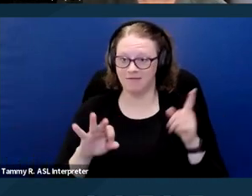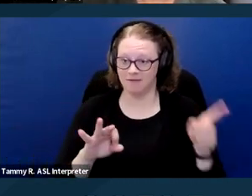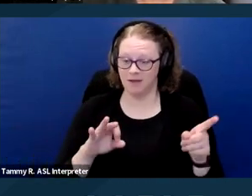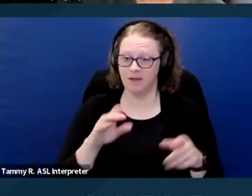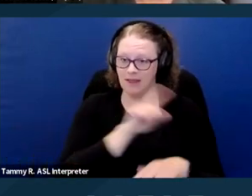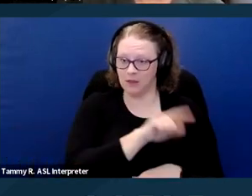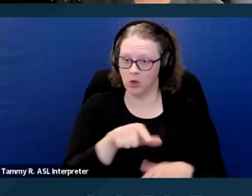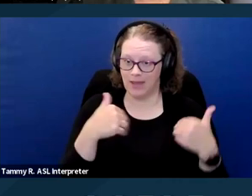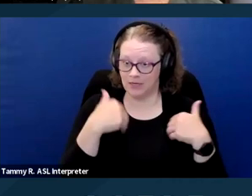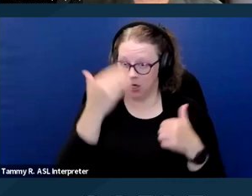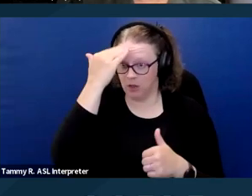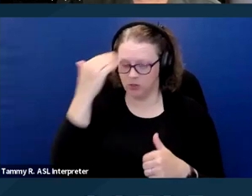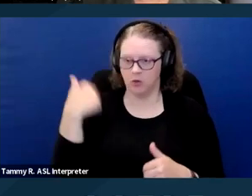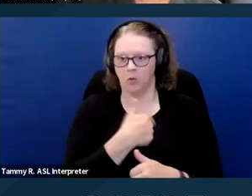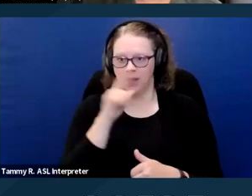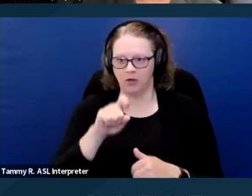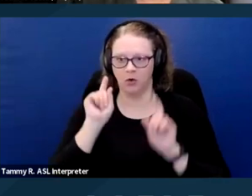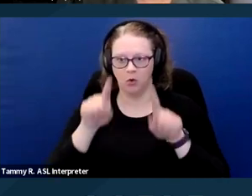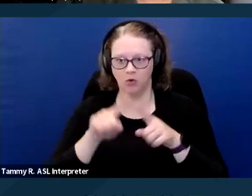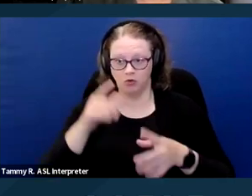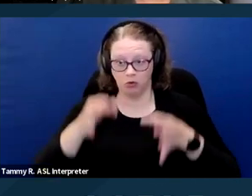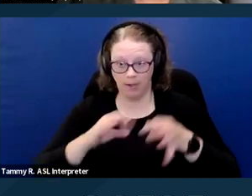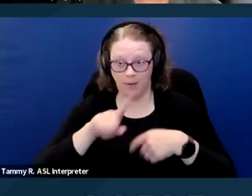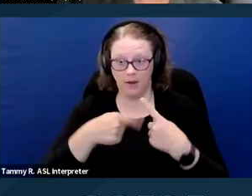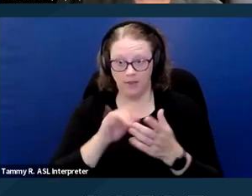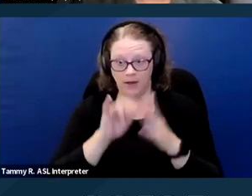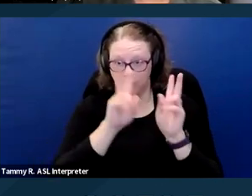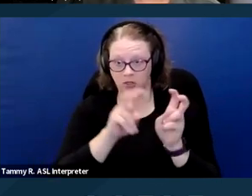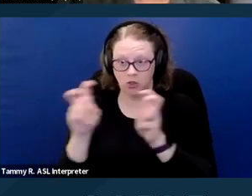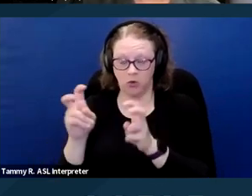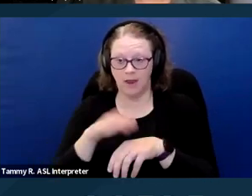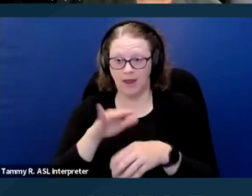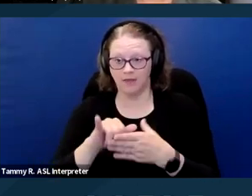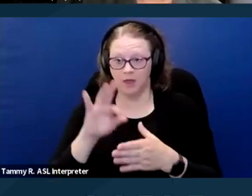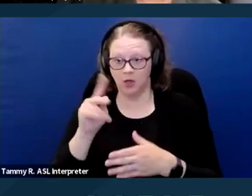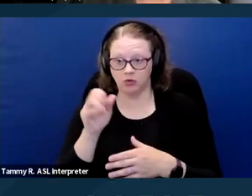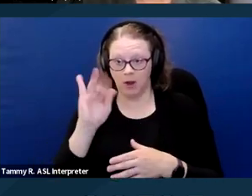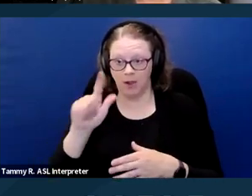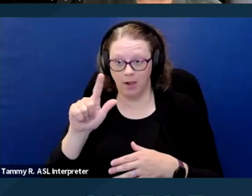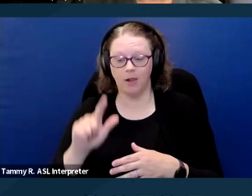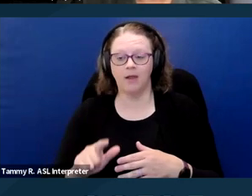So we had to actually go to trial on that issue. And at that trial, Mr. Bresler asserted the same arguments